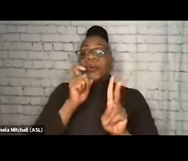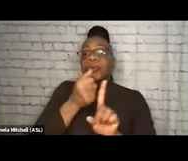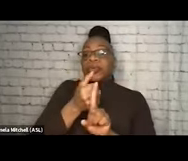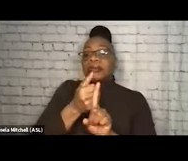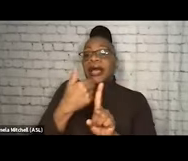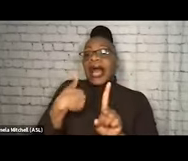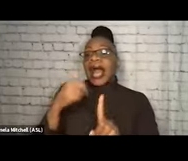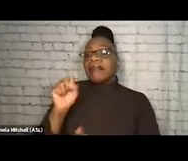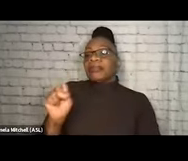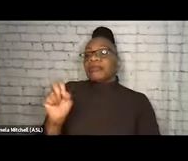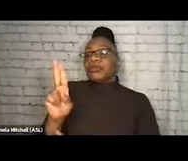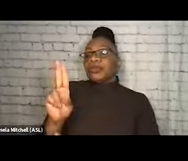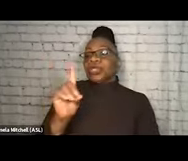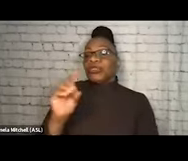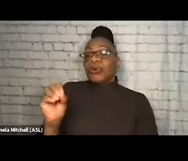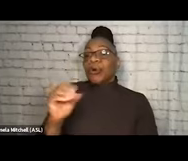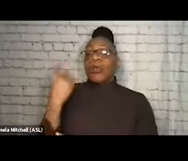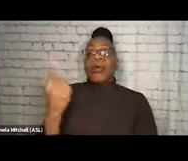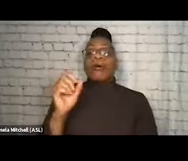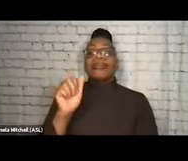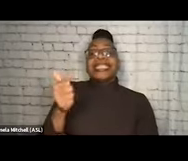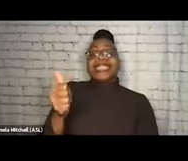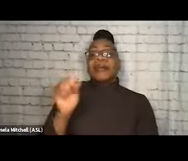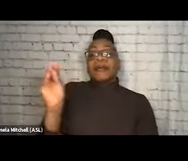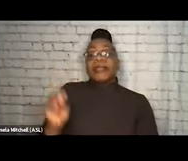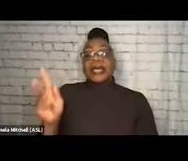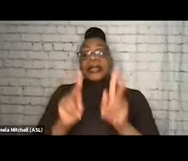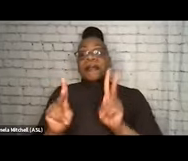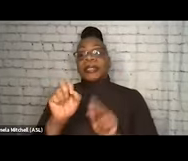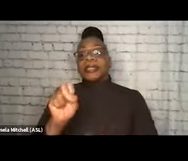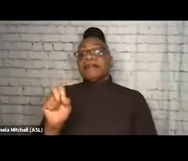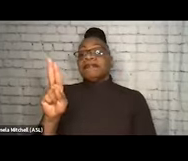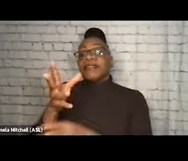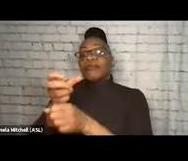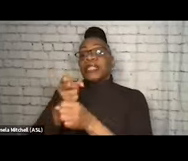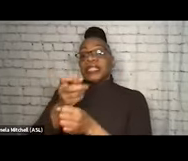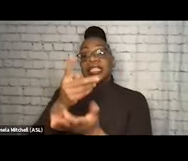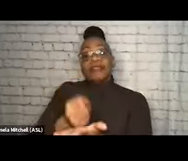Only 10% of people who have substance use disorder receive treatment. And in a study,